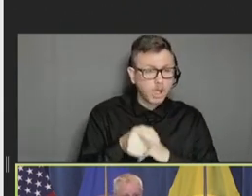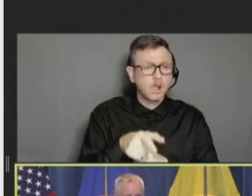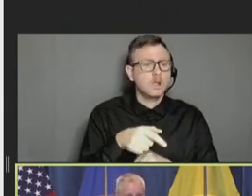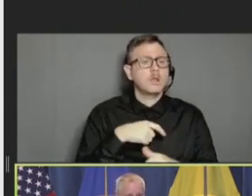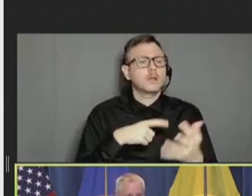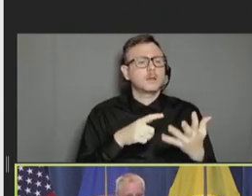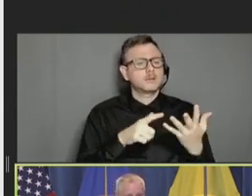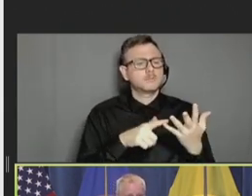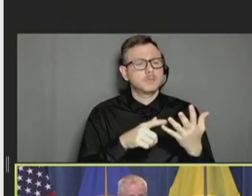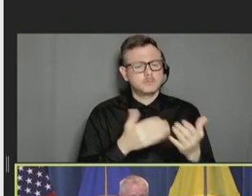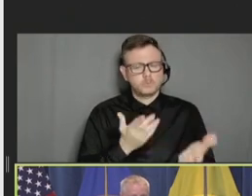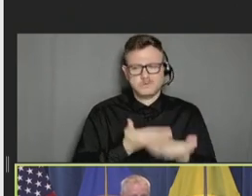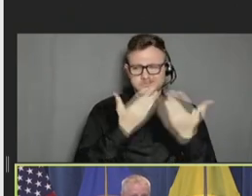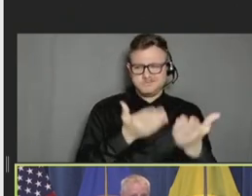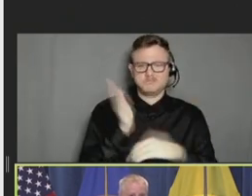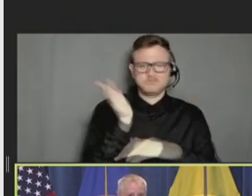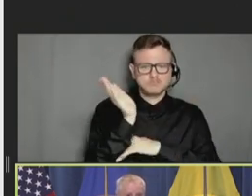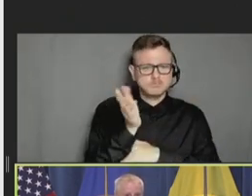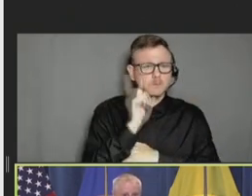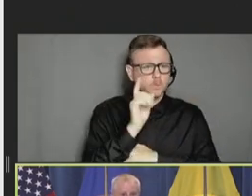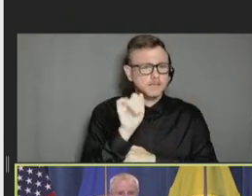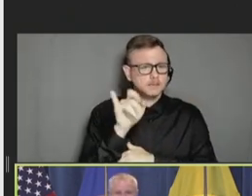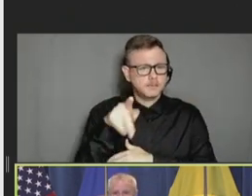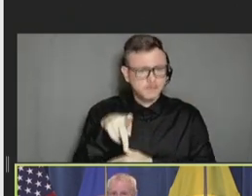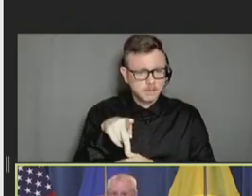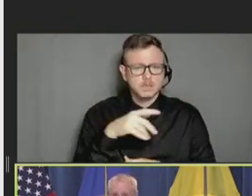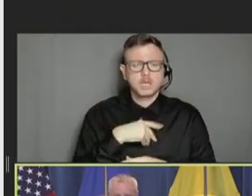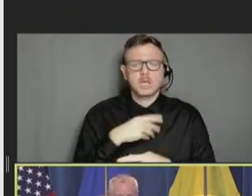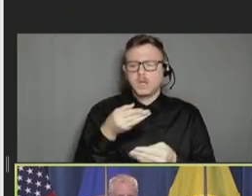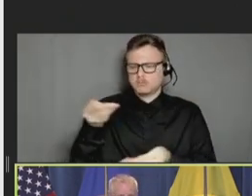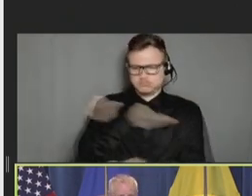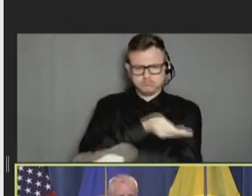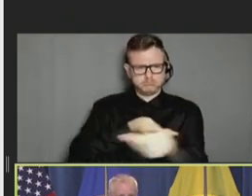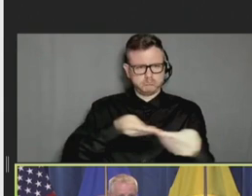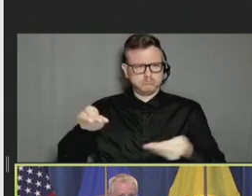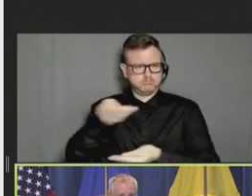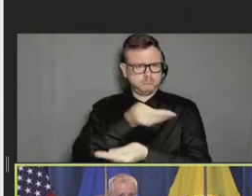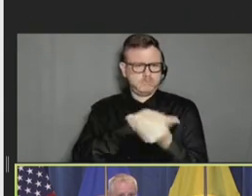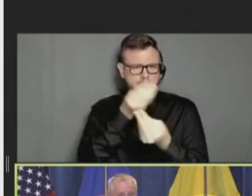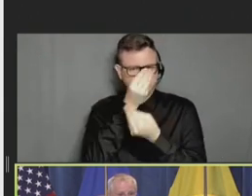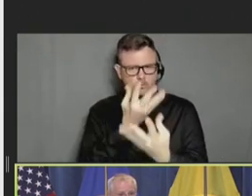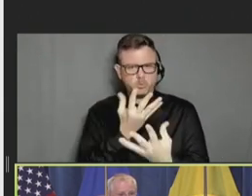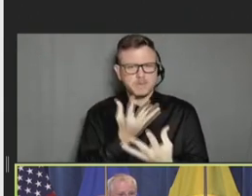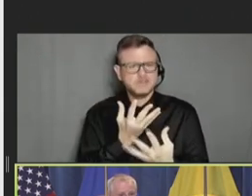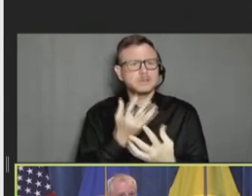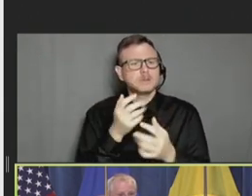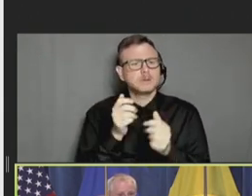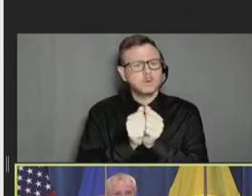to ACIP. And the exchange of information with our federal partners was certainly critical